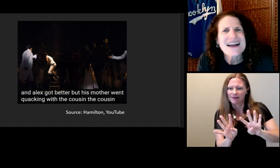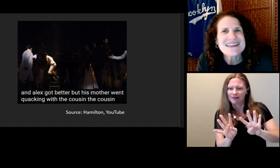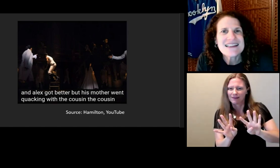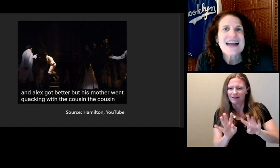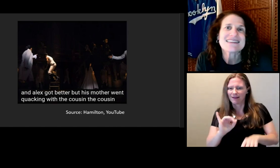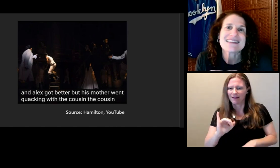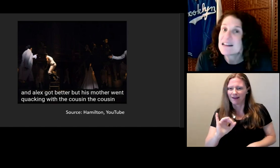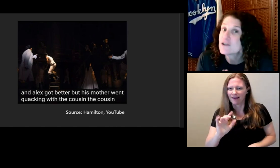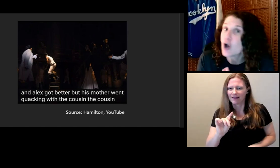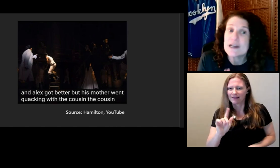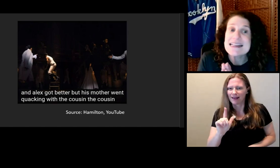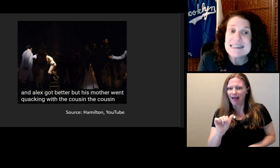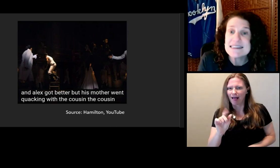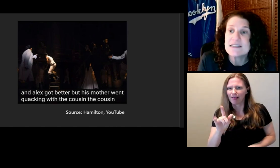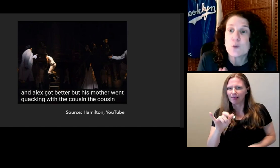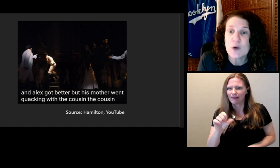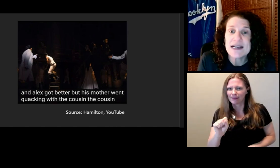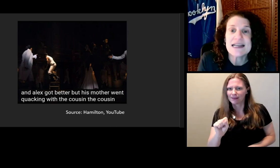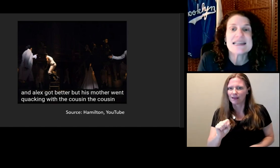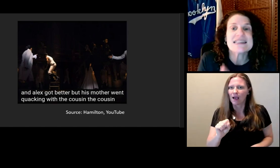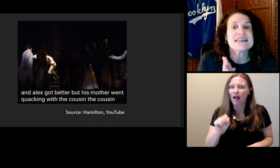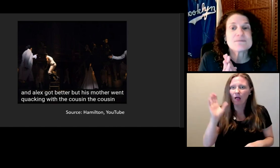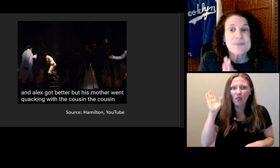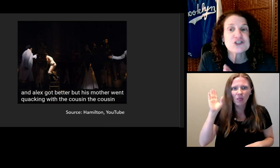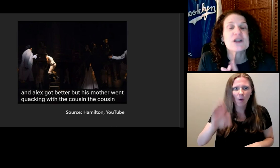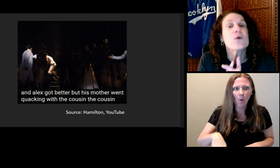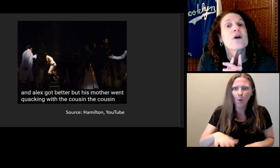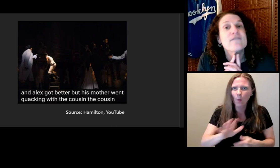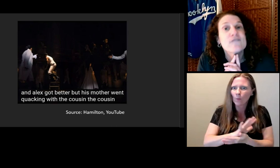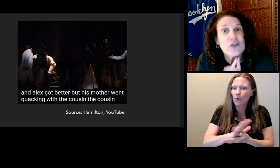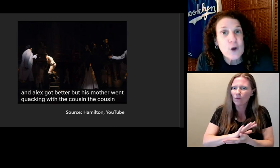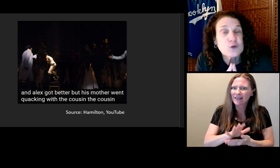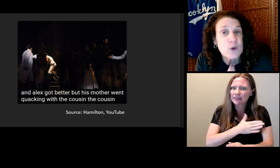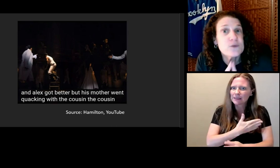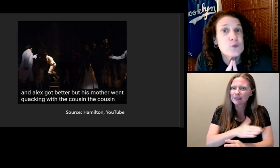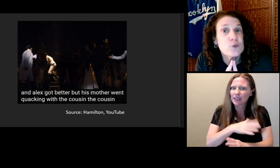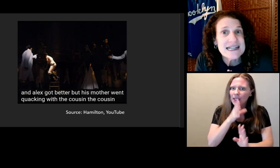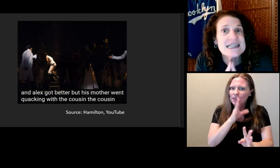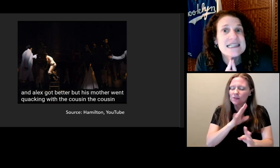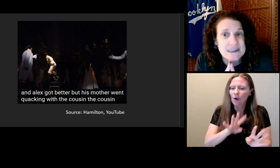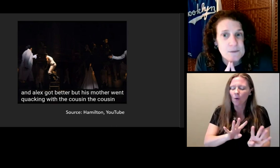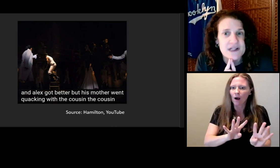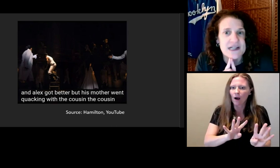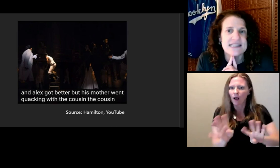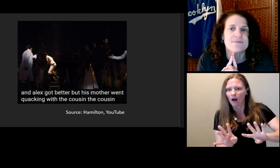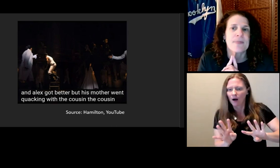Besides, italics aren't easy to read. Especially for those with reading disabilities.